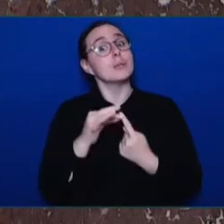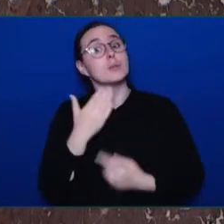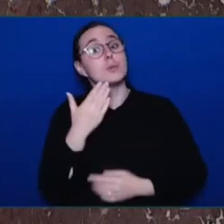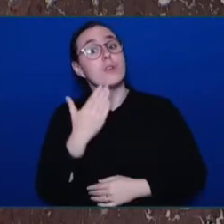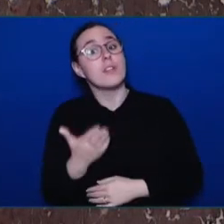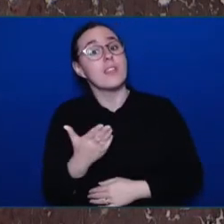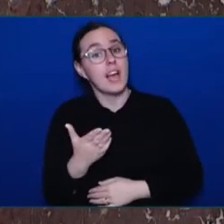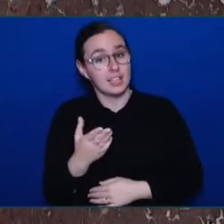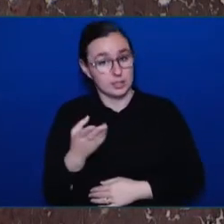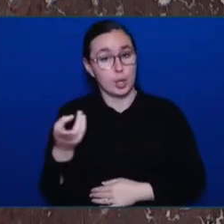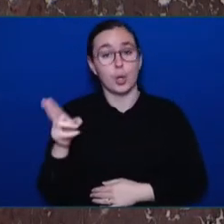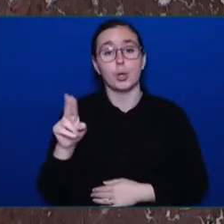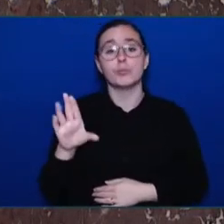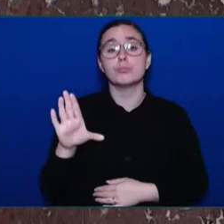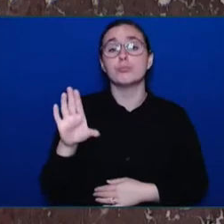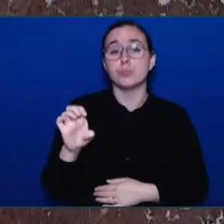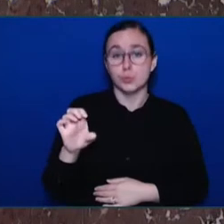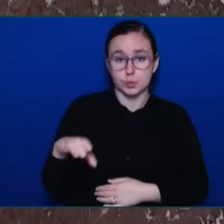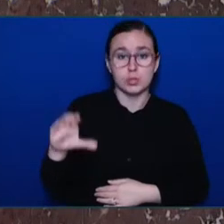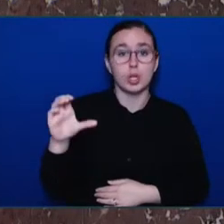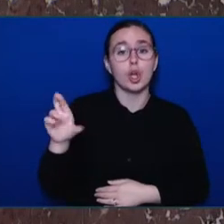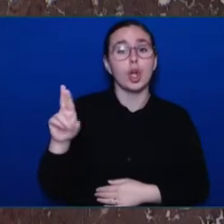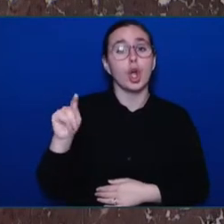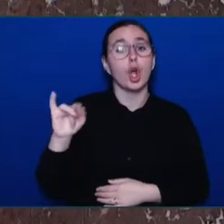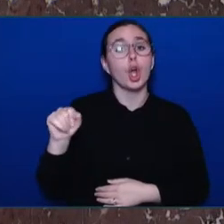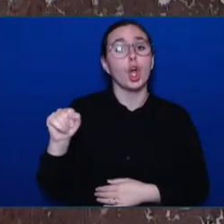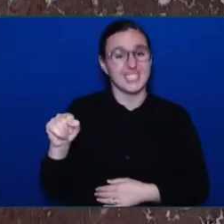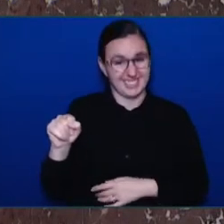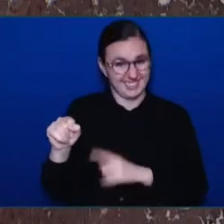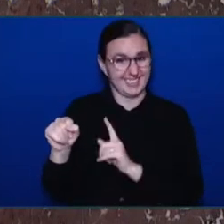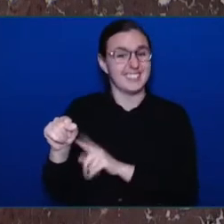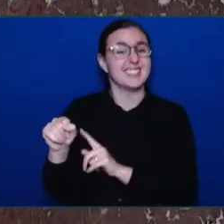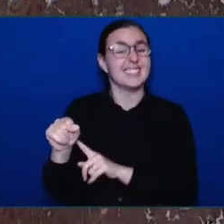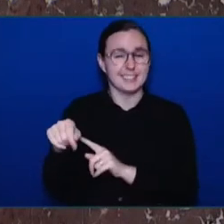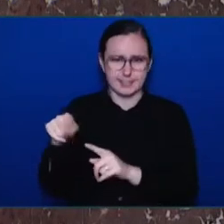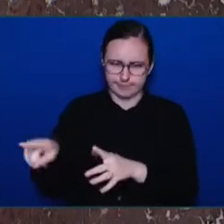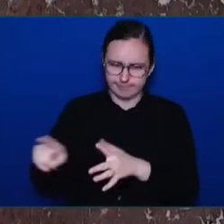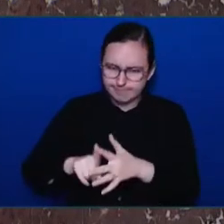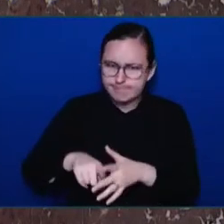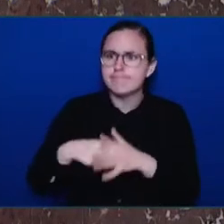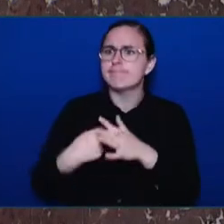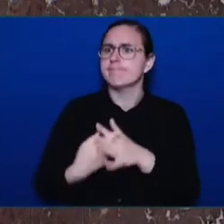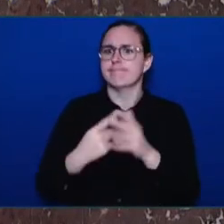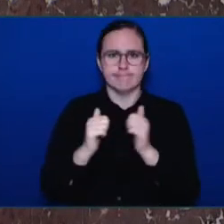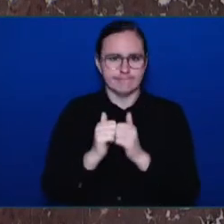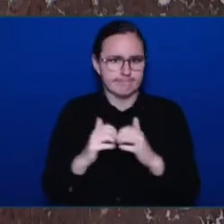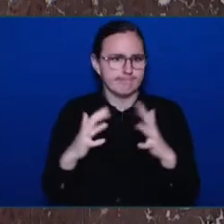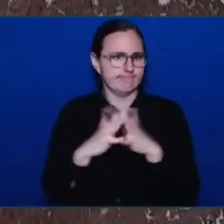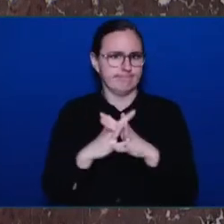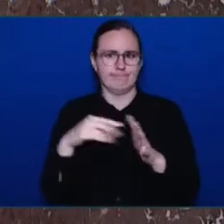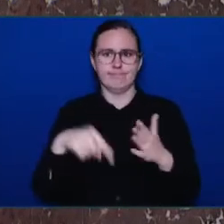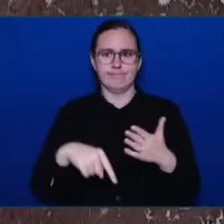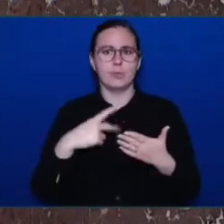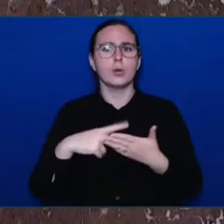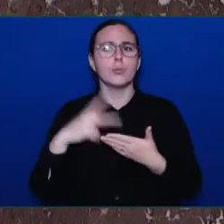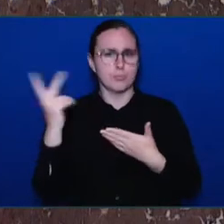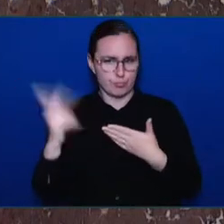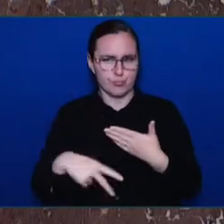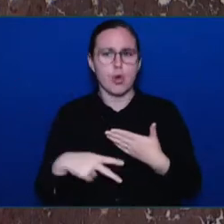a successful, high-calibre restorative justice program we can and should all turn to.